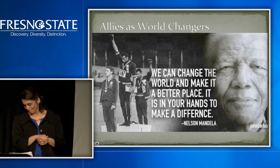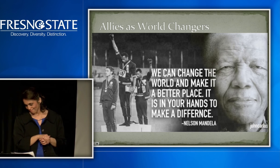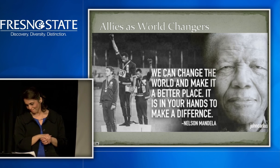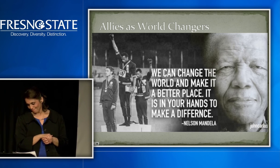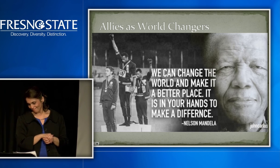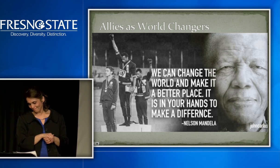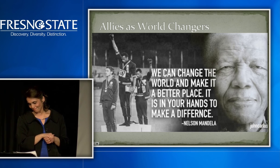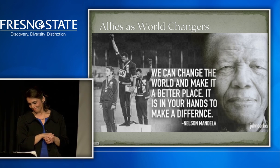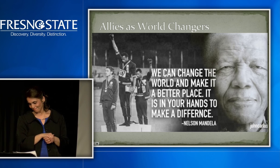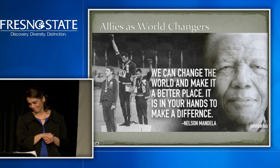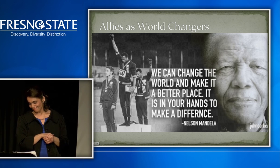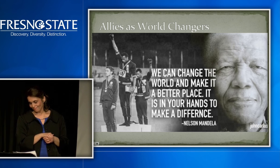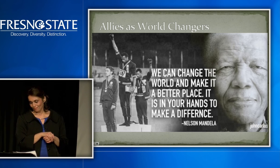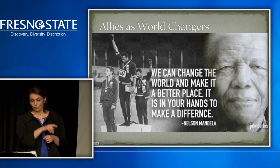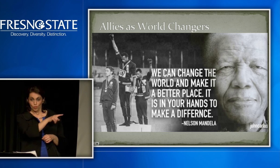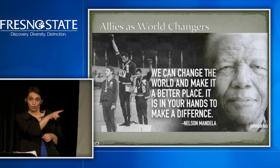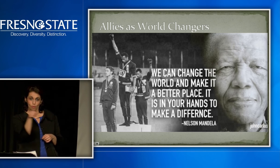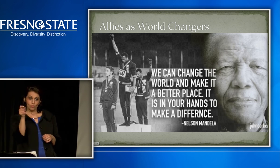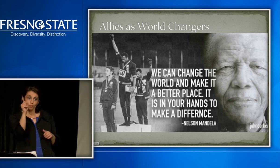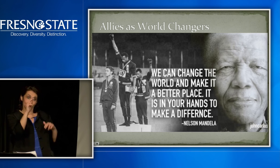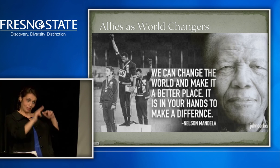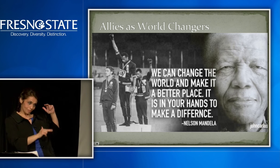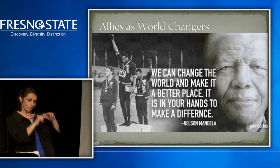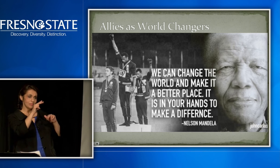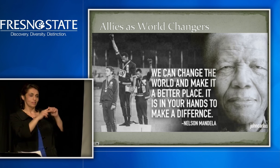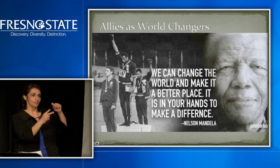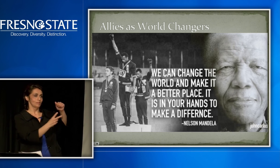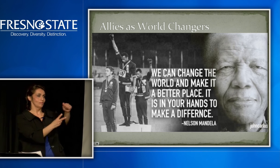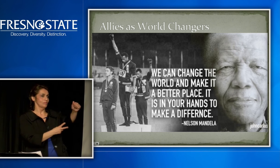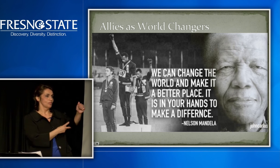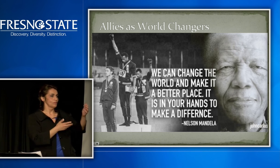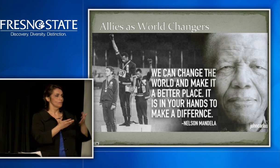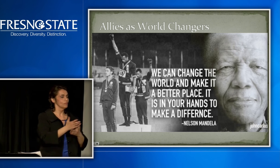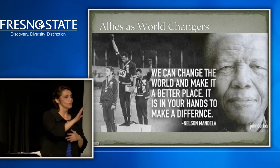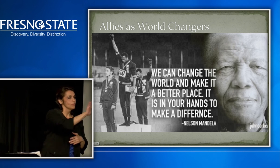Have a good attitude.